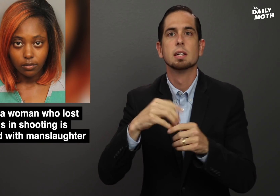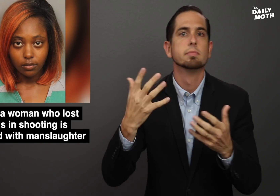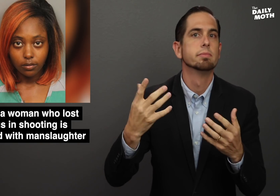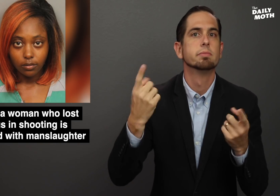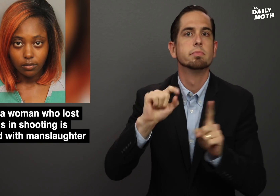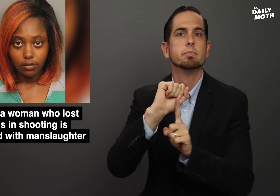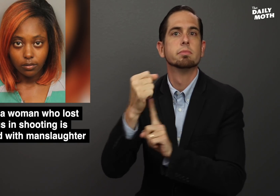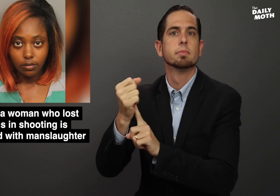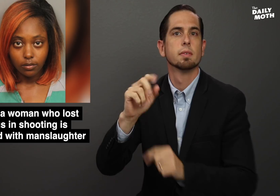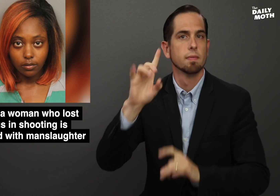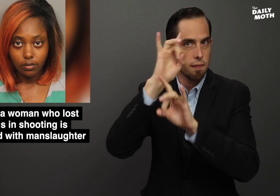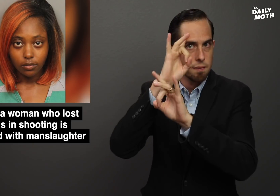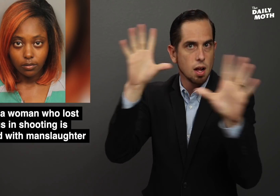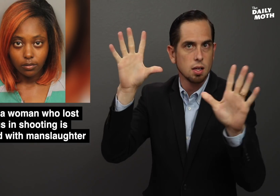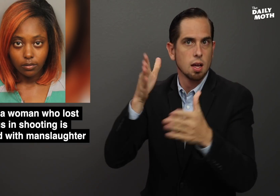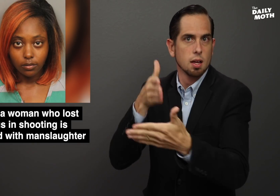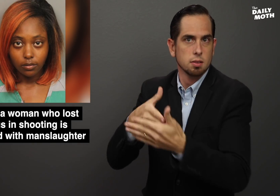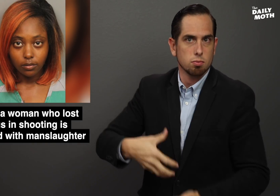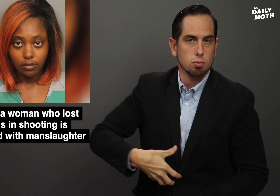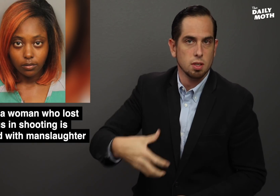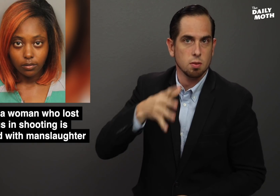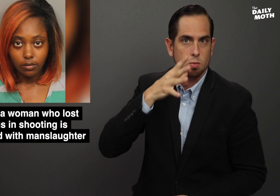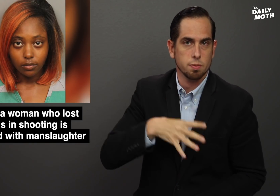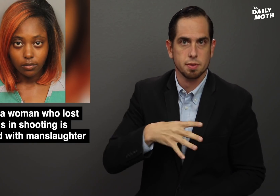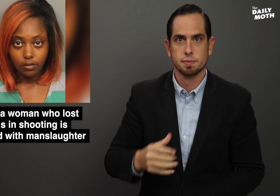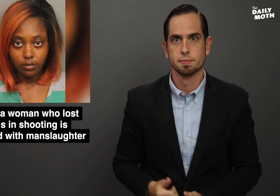in cases of violence against a pregnant woman.